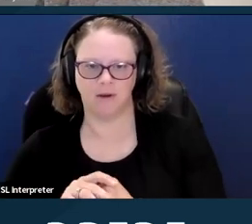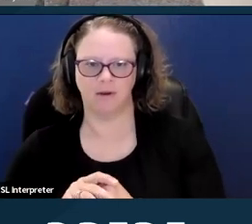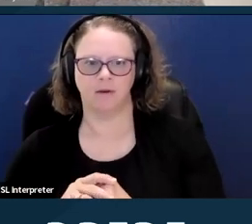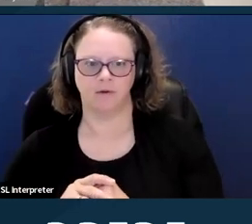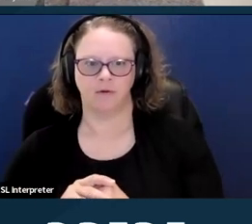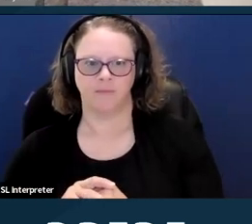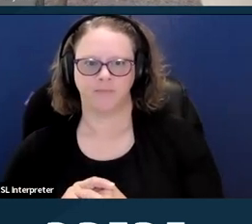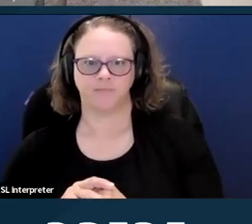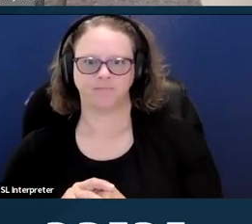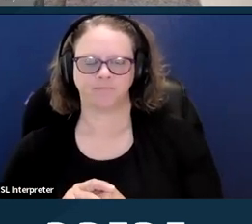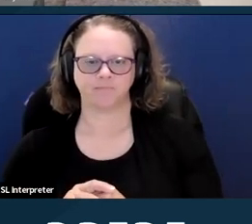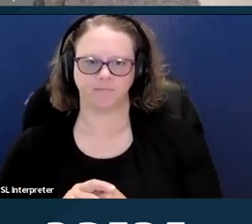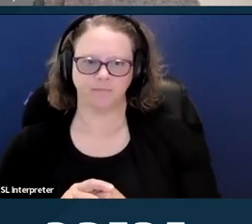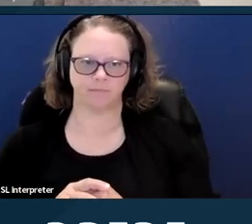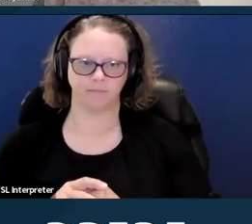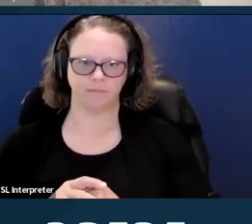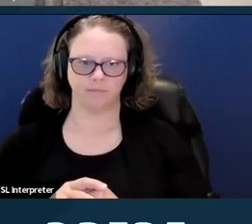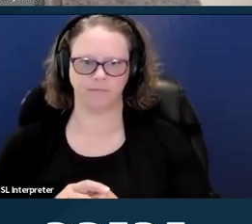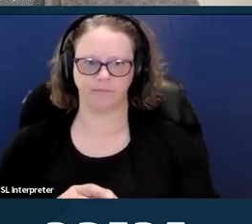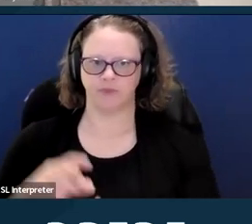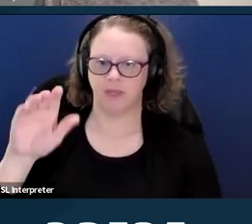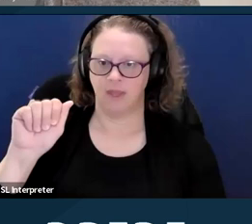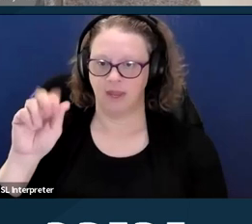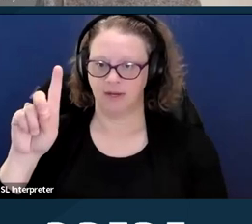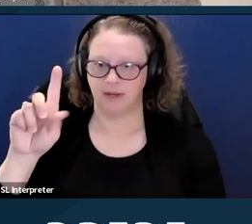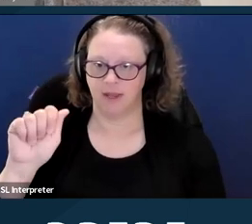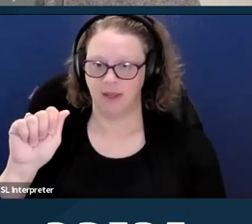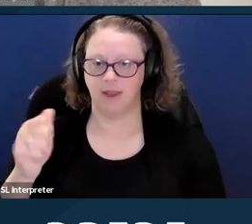In addition, ADA compliance enforcement is lacking